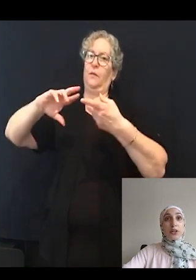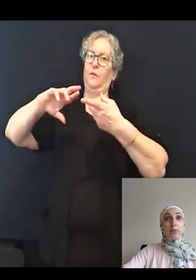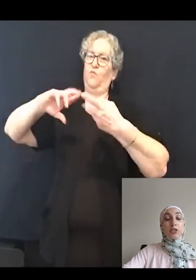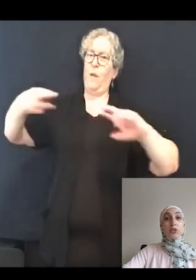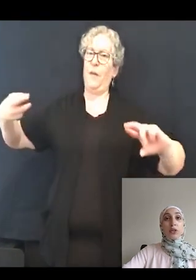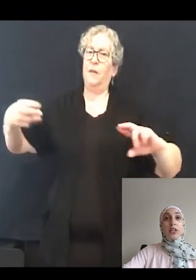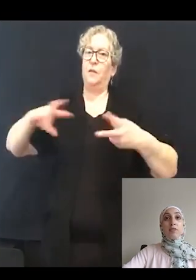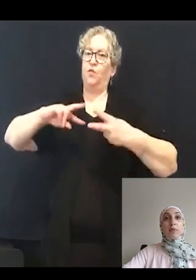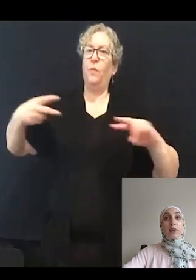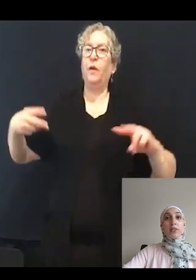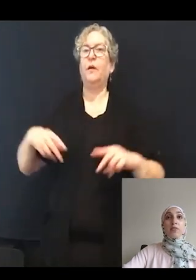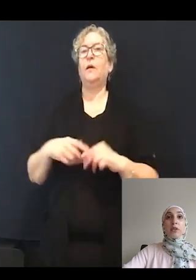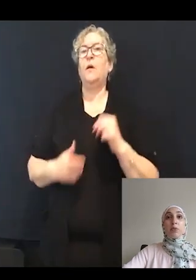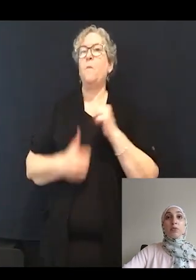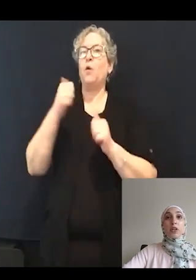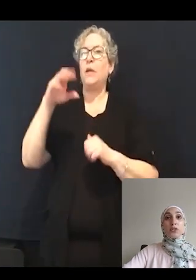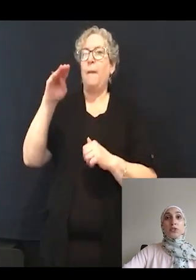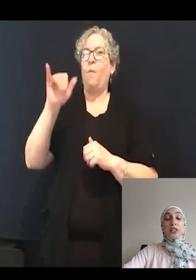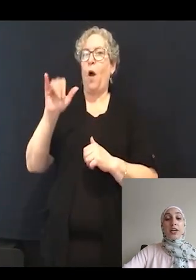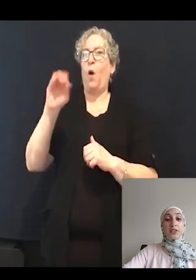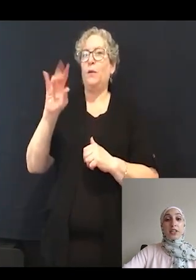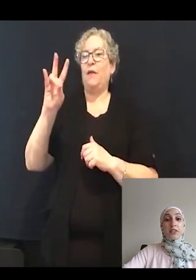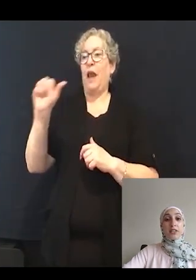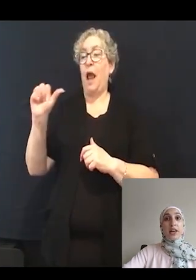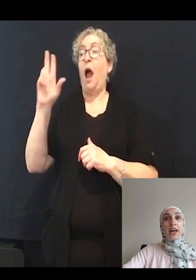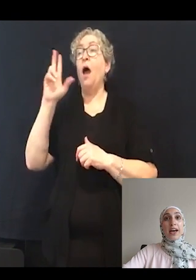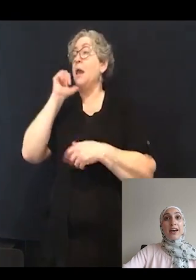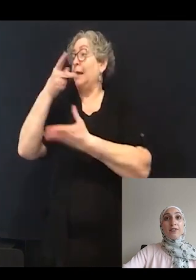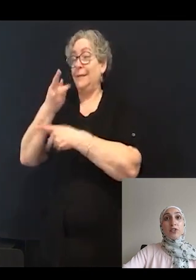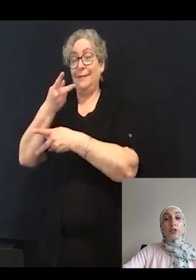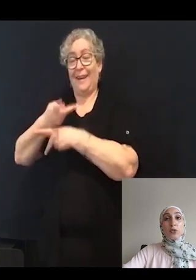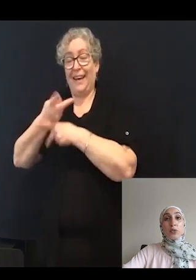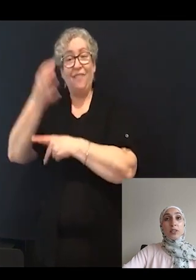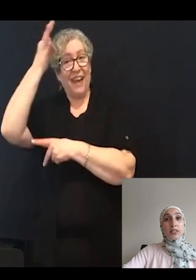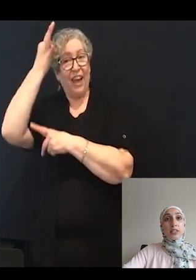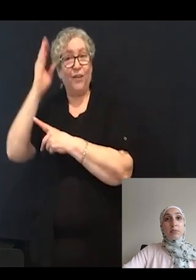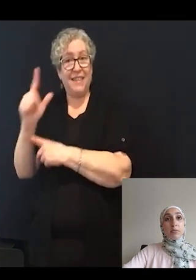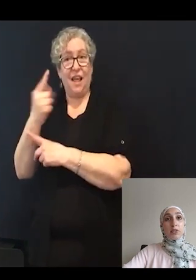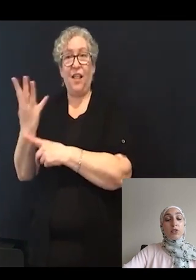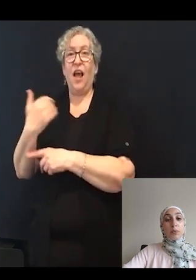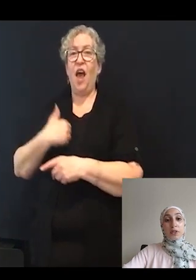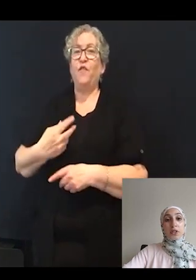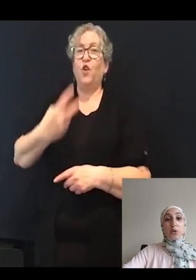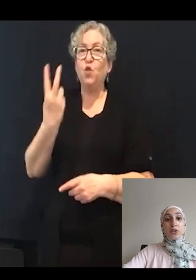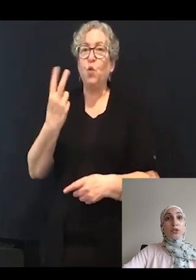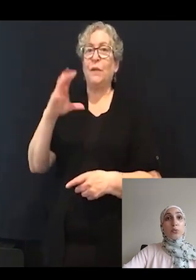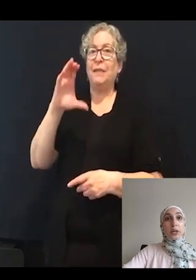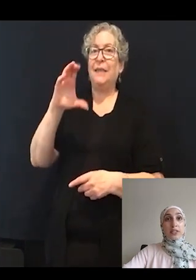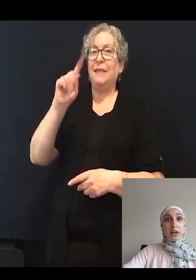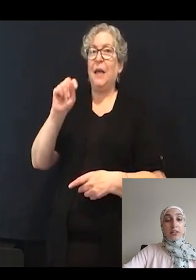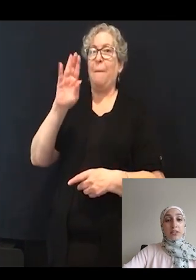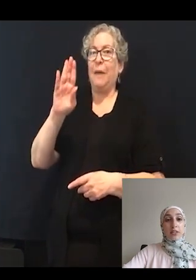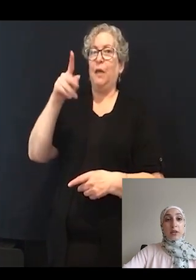of MYO7A mutant untreated hair cells have two CTBP2 puncta, or two red dots.